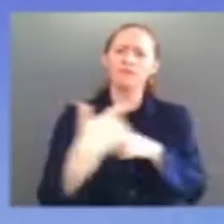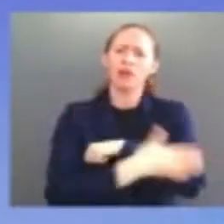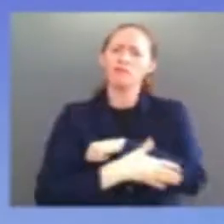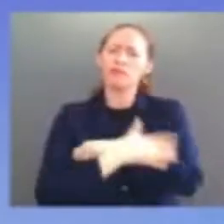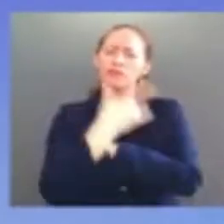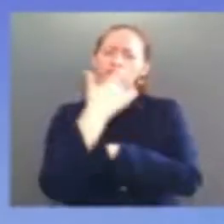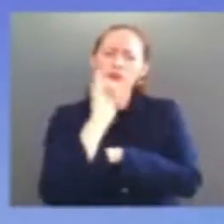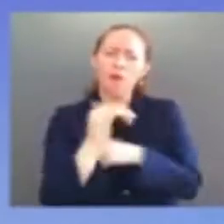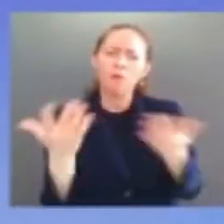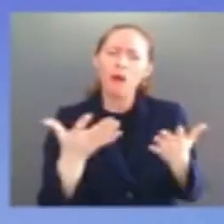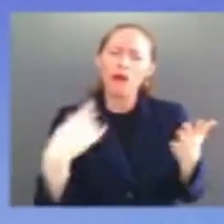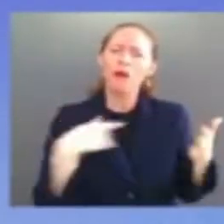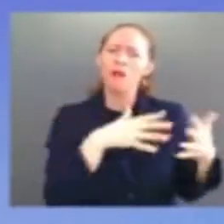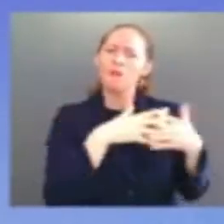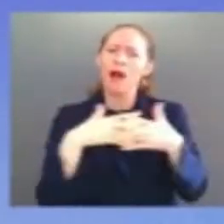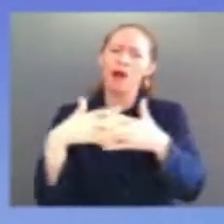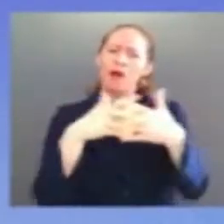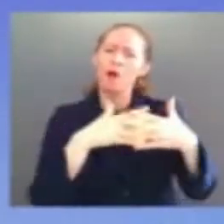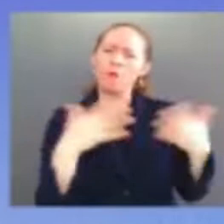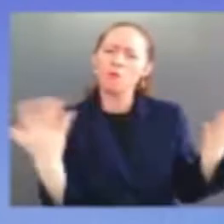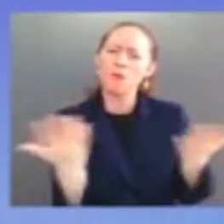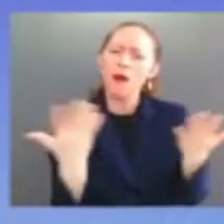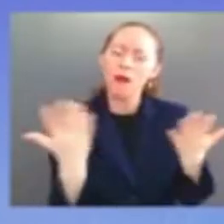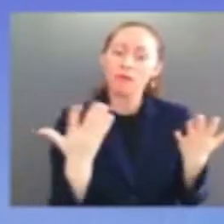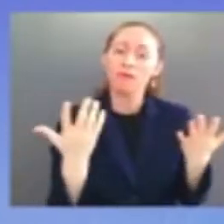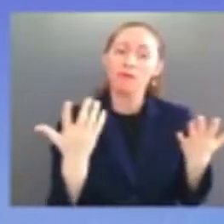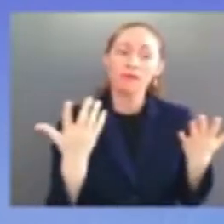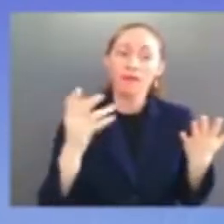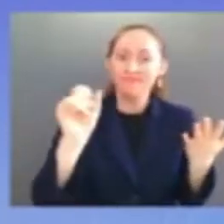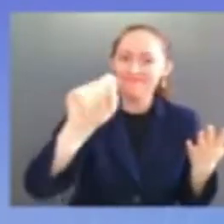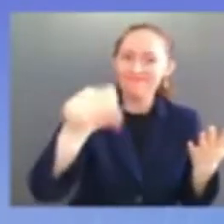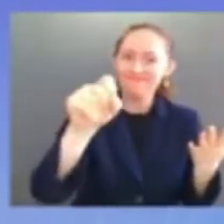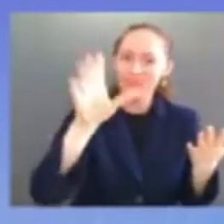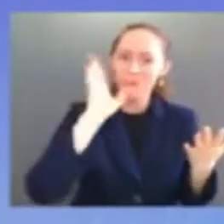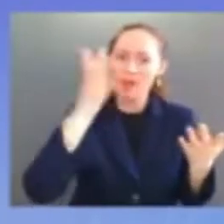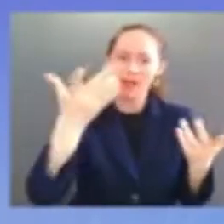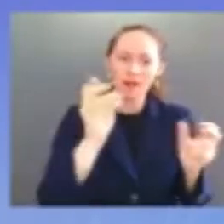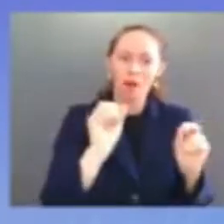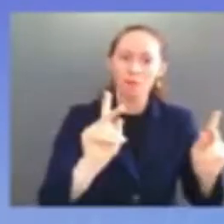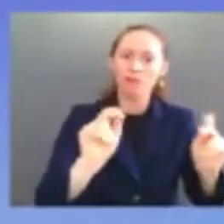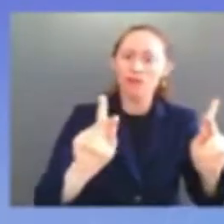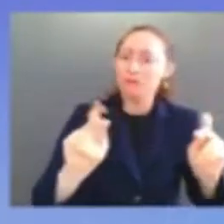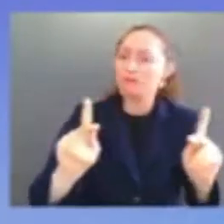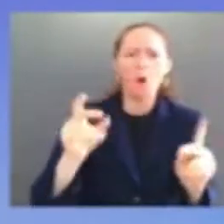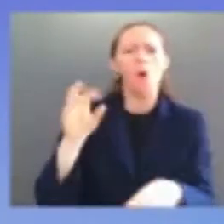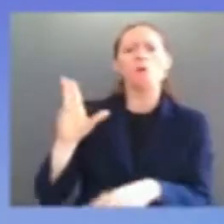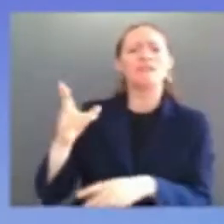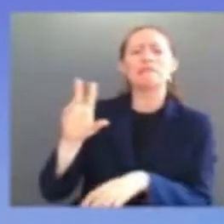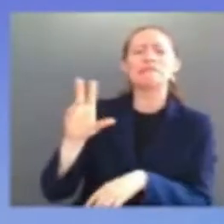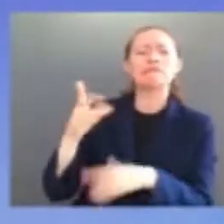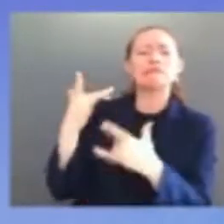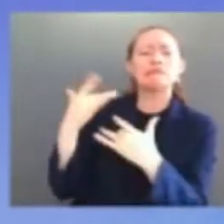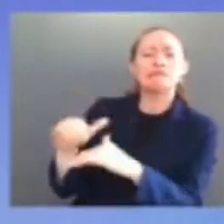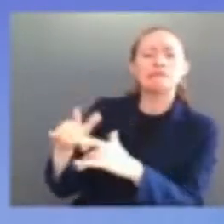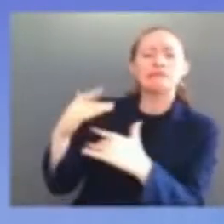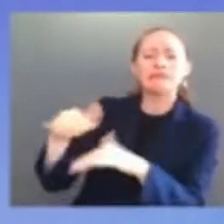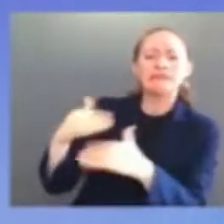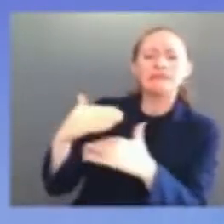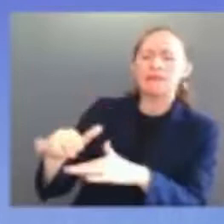will we strengthen the foundations of our great democracy or let them crumble